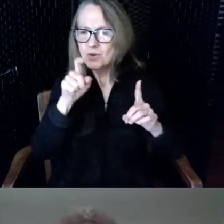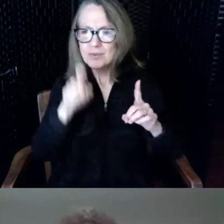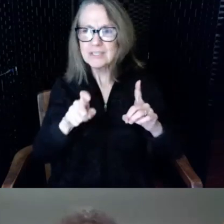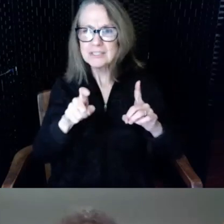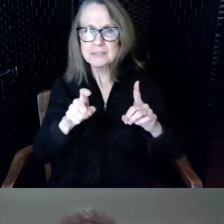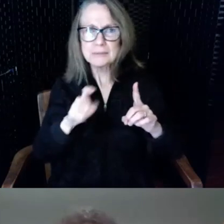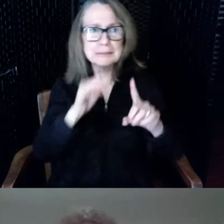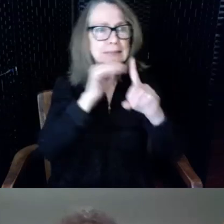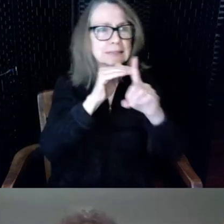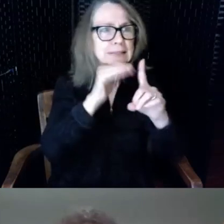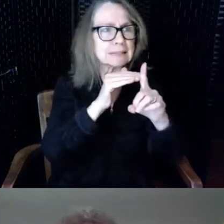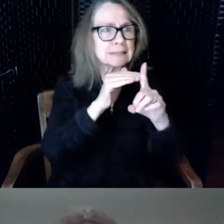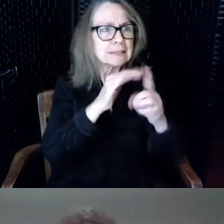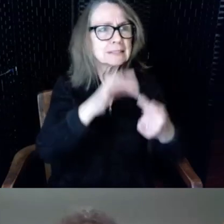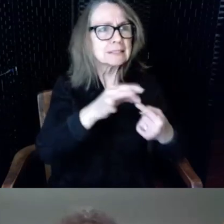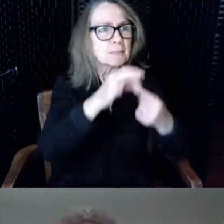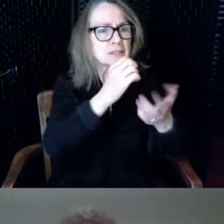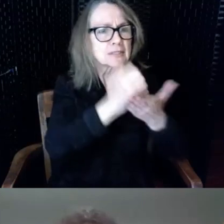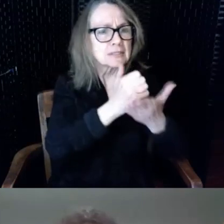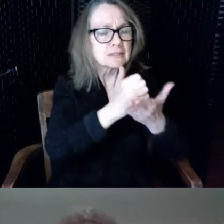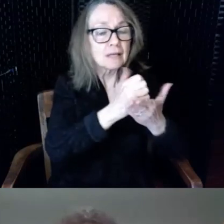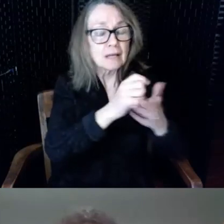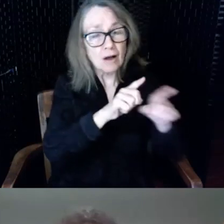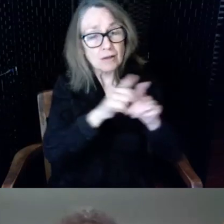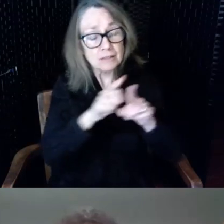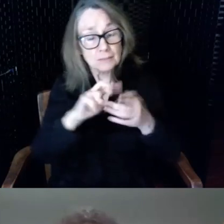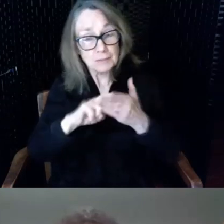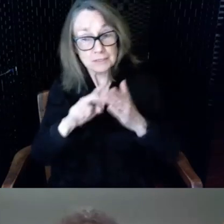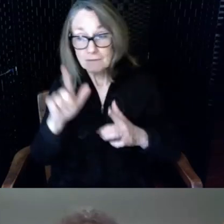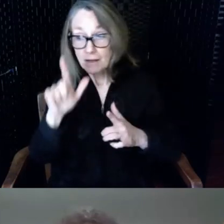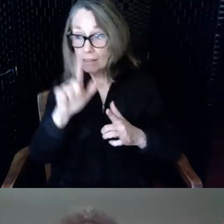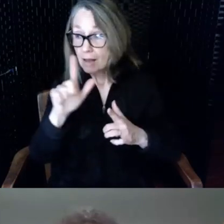assistance which also means if you're a librarian listening to this you need no